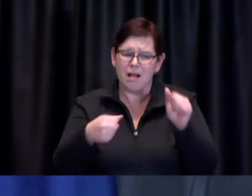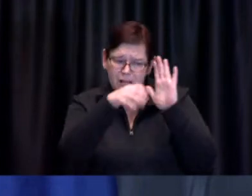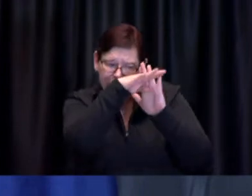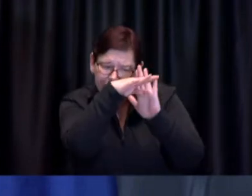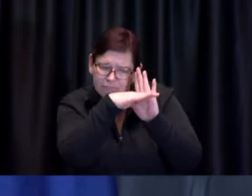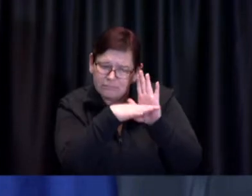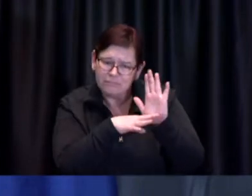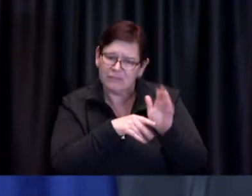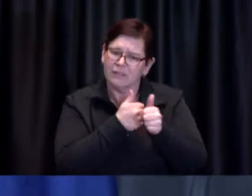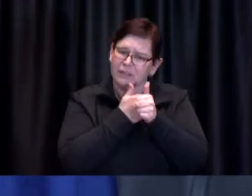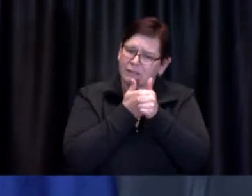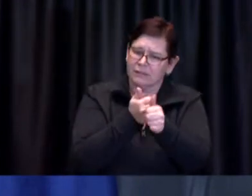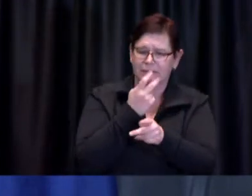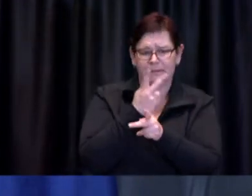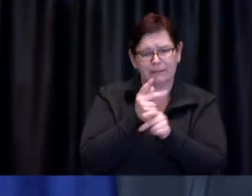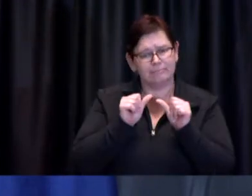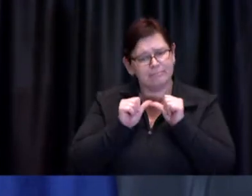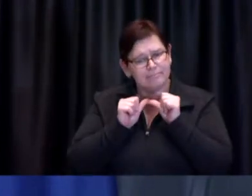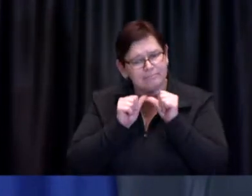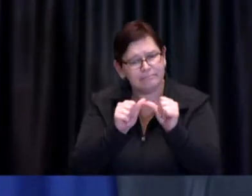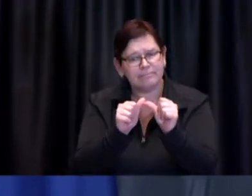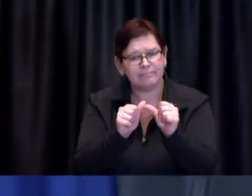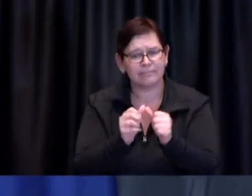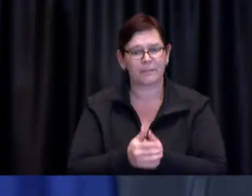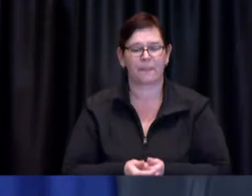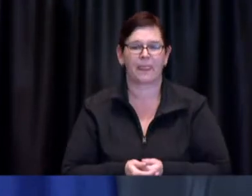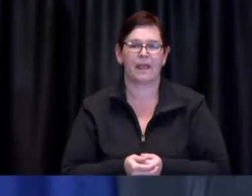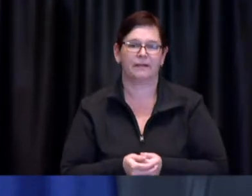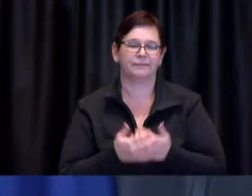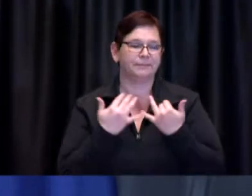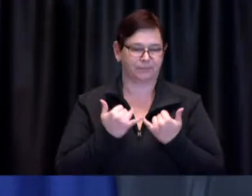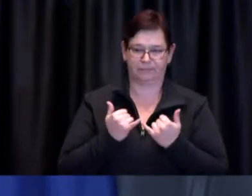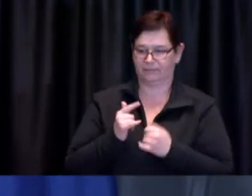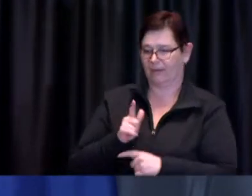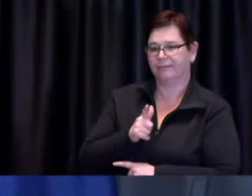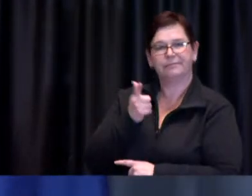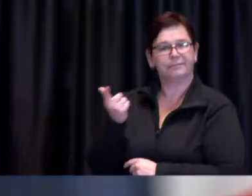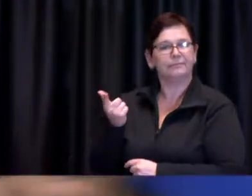I would now like to invite Chief Pegg to provide his update for today.